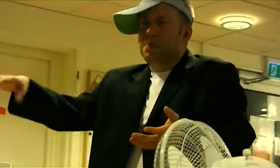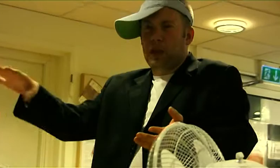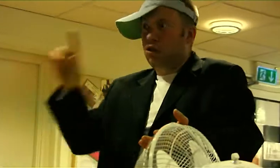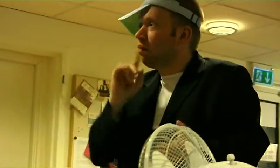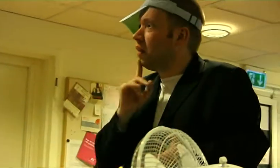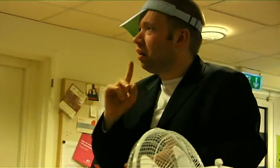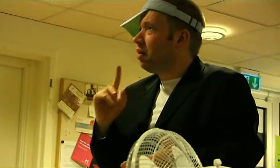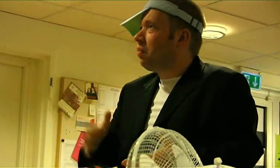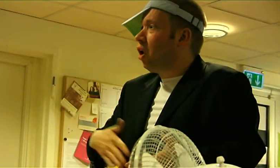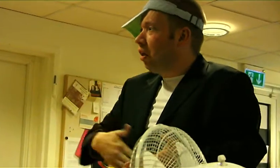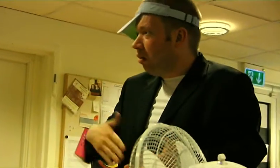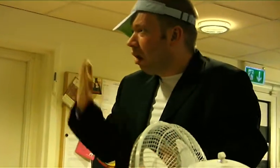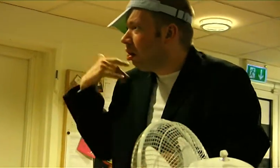Deaf stomach? Is it possible?